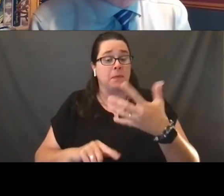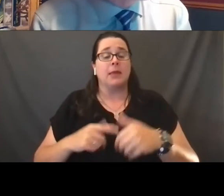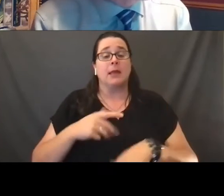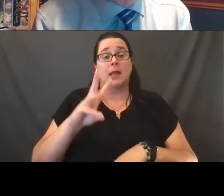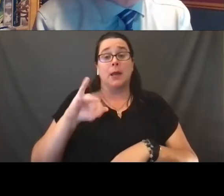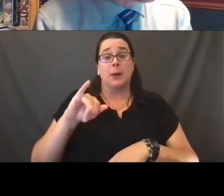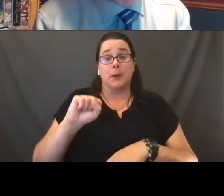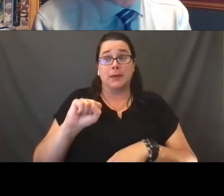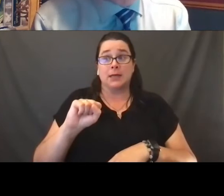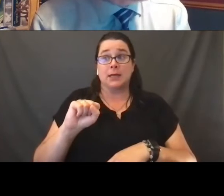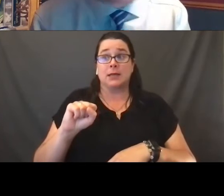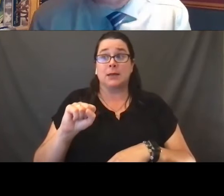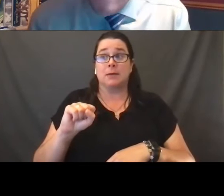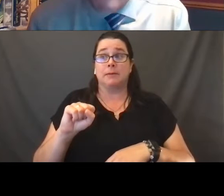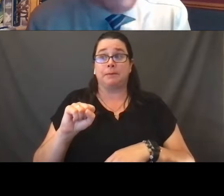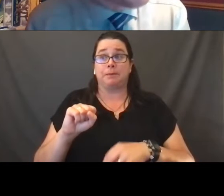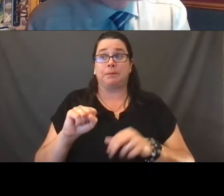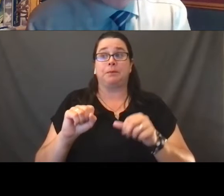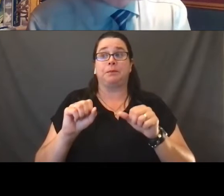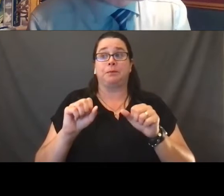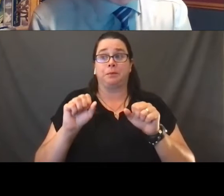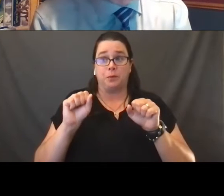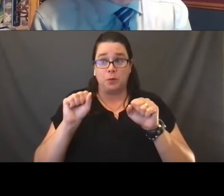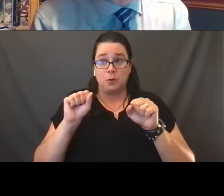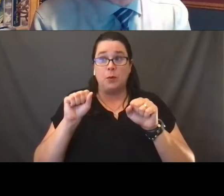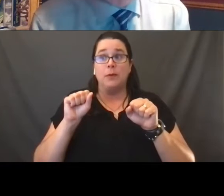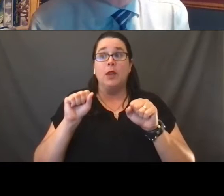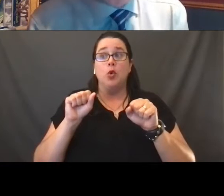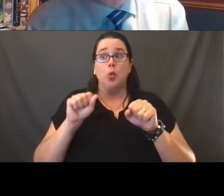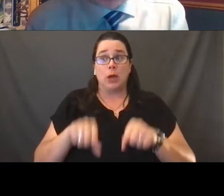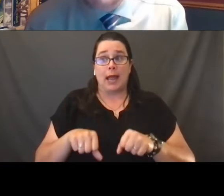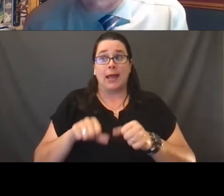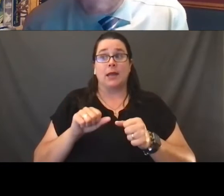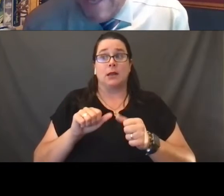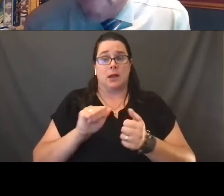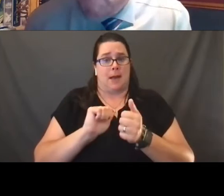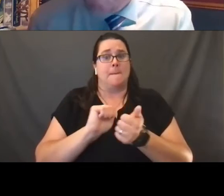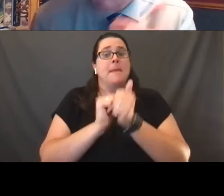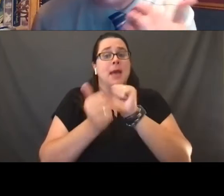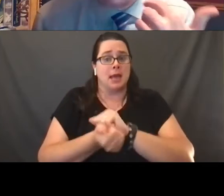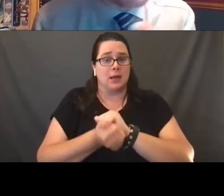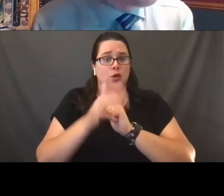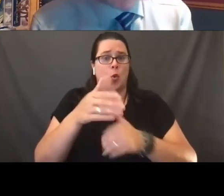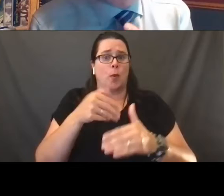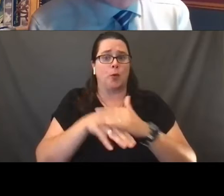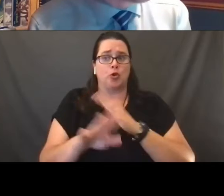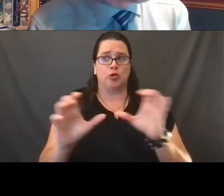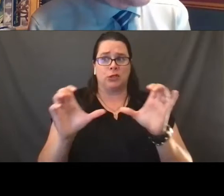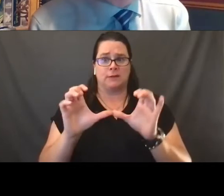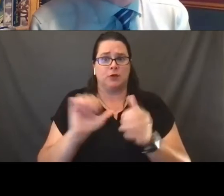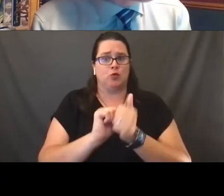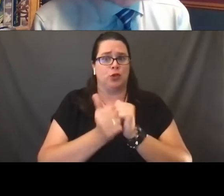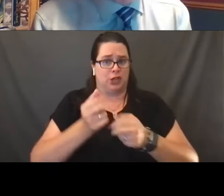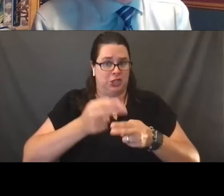that you can in fact amend your birth certificate to officially change your name. There's a process for doing that,